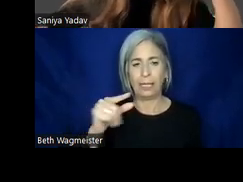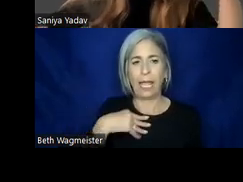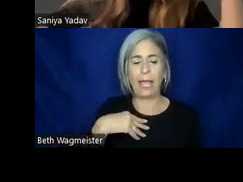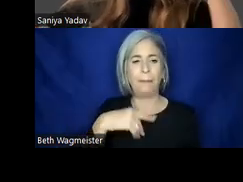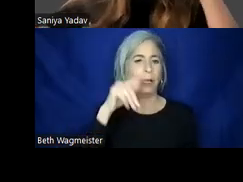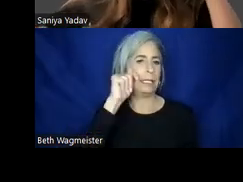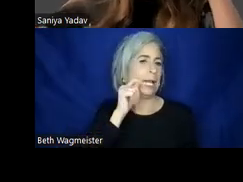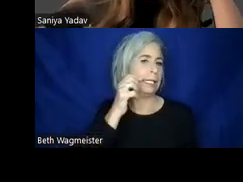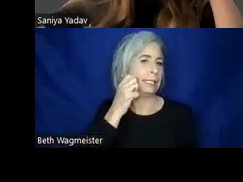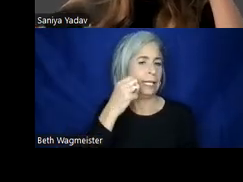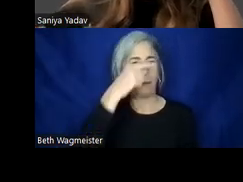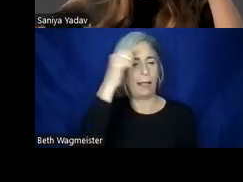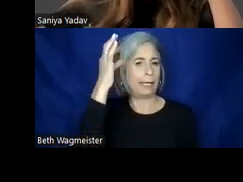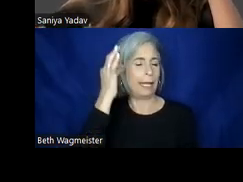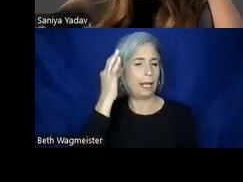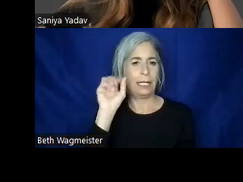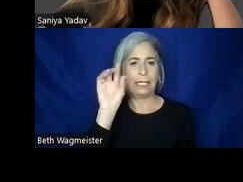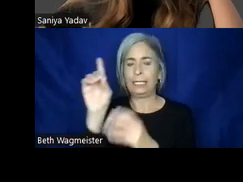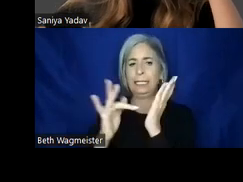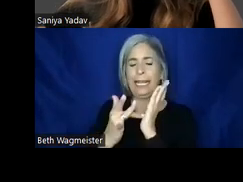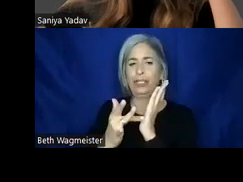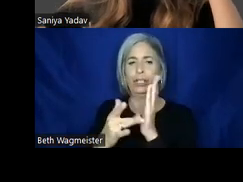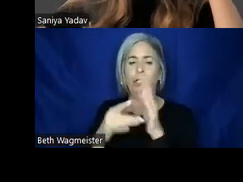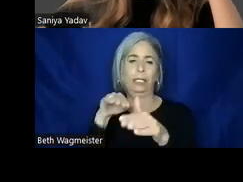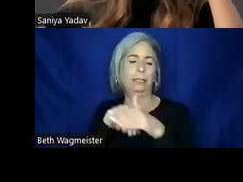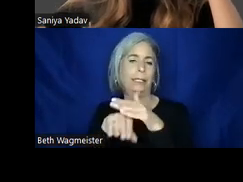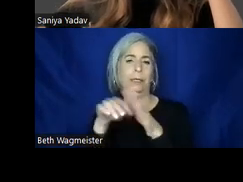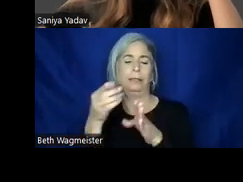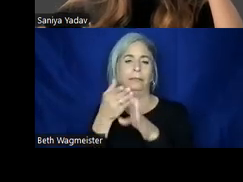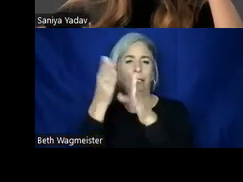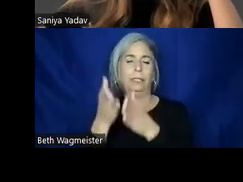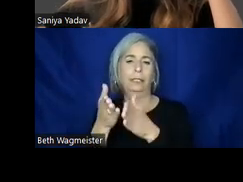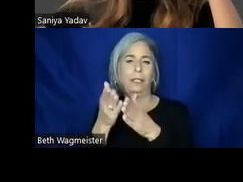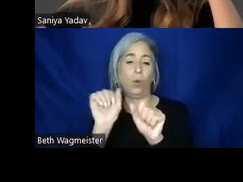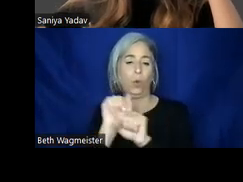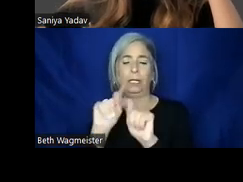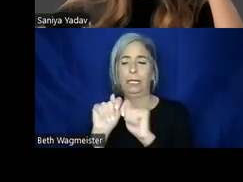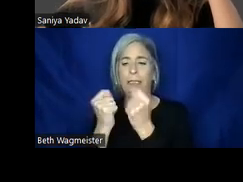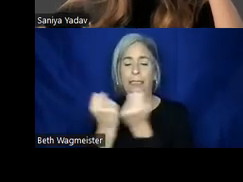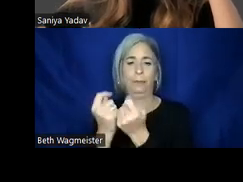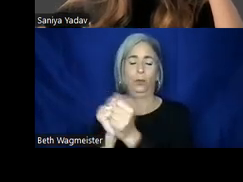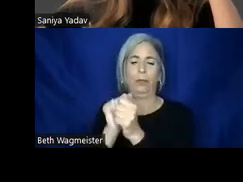accessibility specialist here at PwC, working with teams on accessible design. Prior to PwC